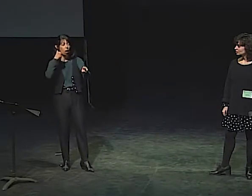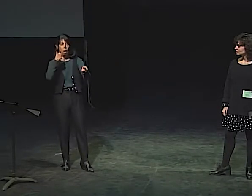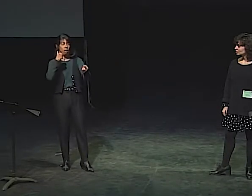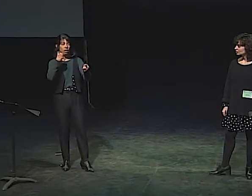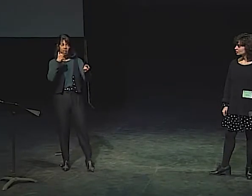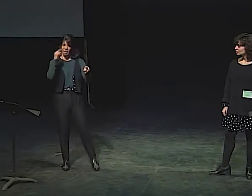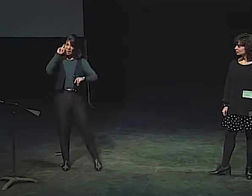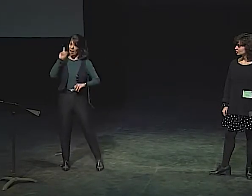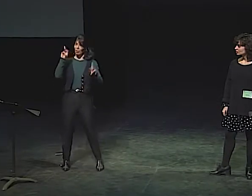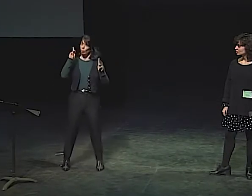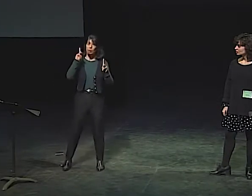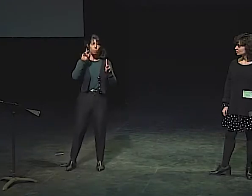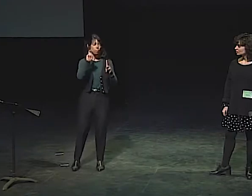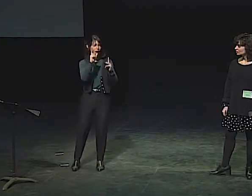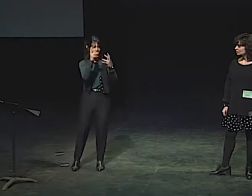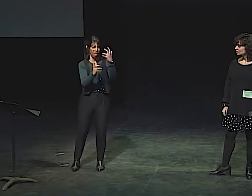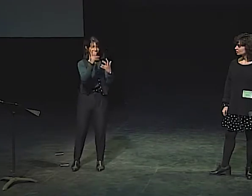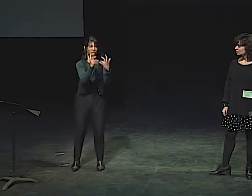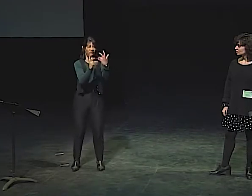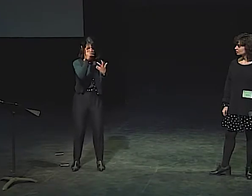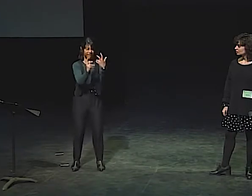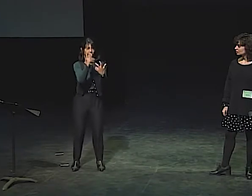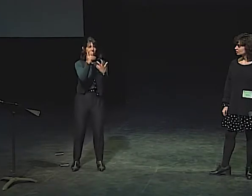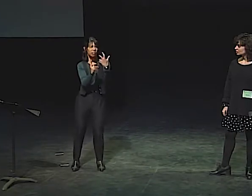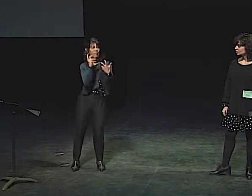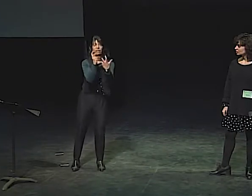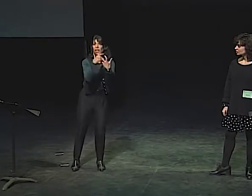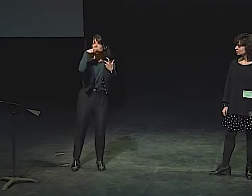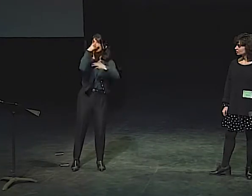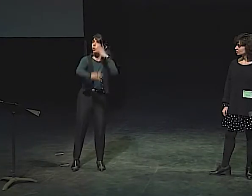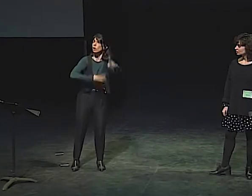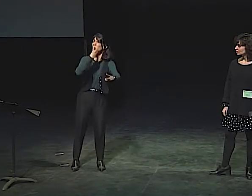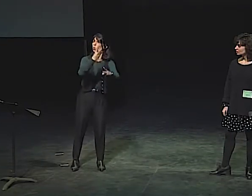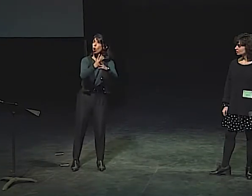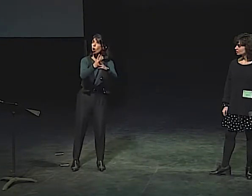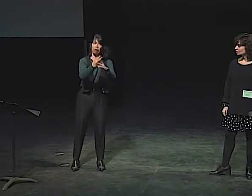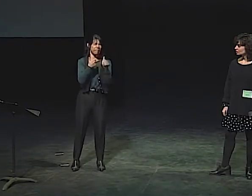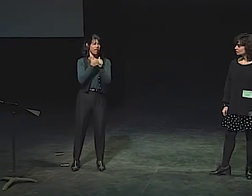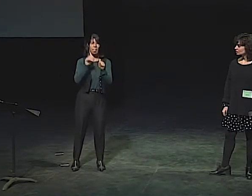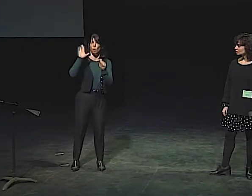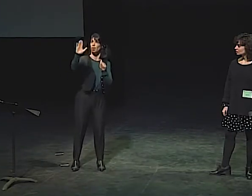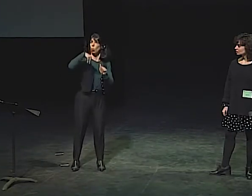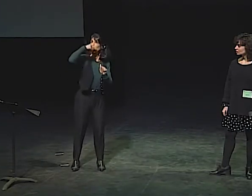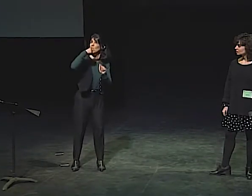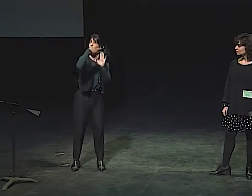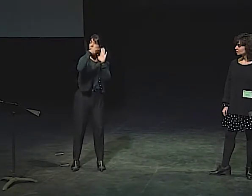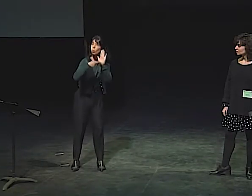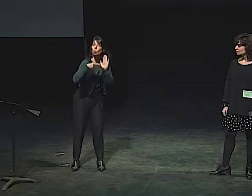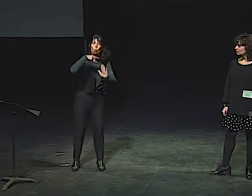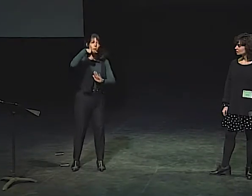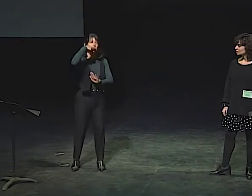HAD SOME PARALLELS, BECAUSE DEAF PEOPLE MUST TRY TO FIT INTO THE HEARING WORLD,